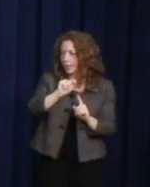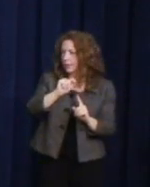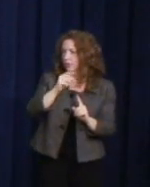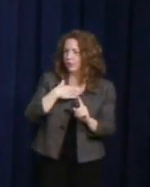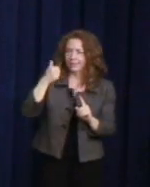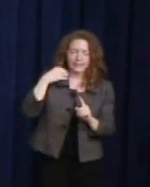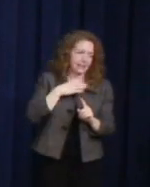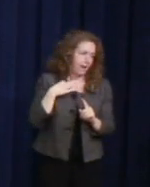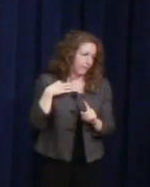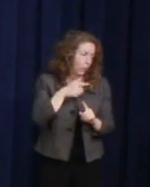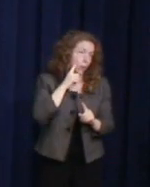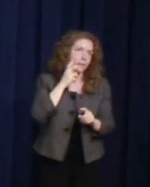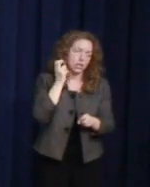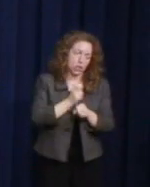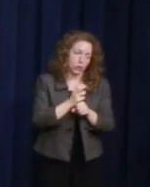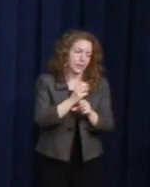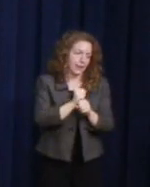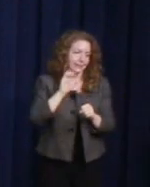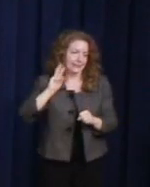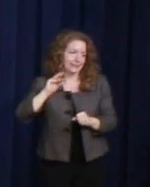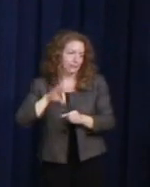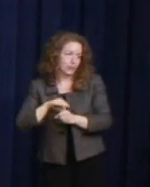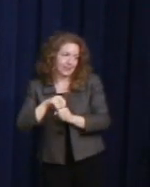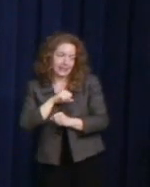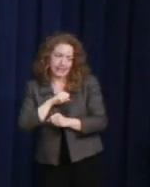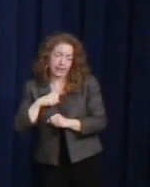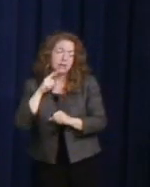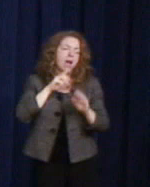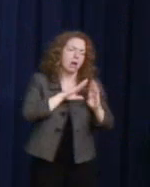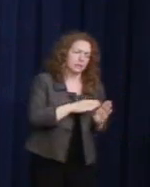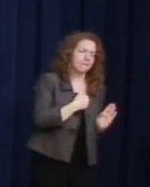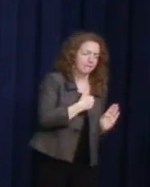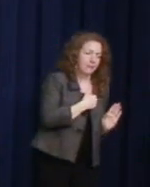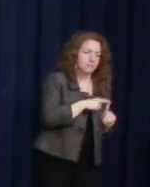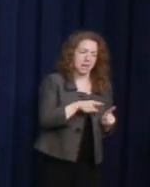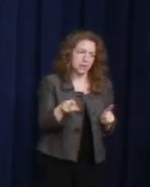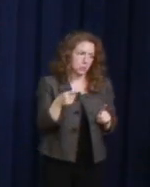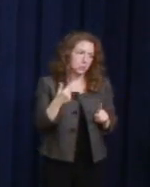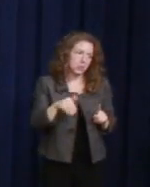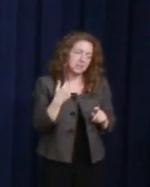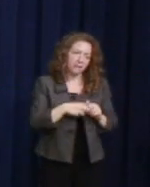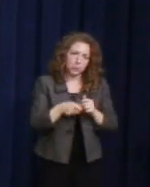I knew we would have our votes in the house. In fact, John Lewis, you remember this day,